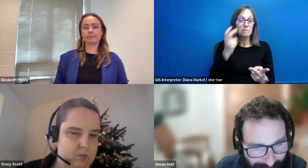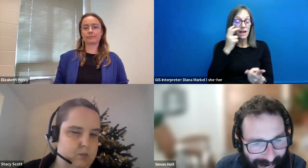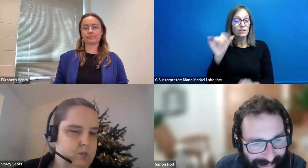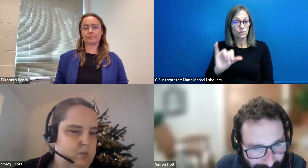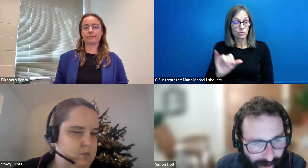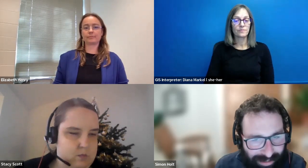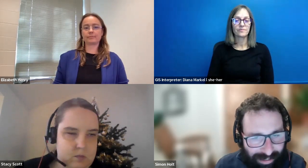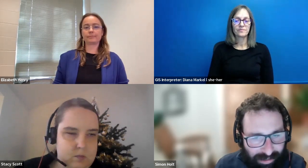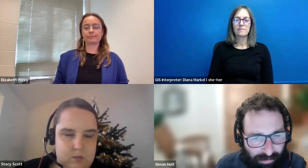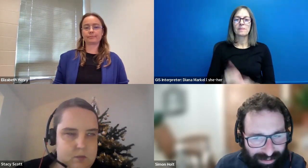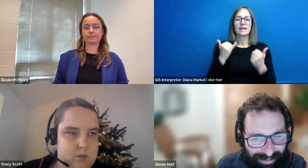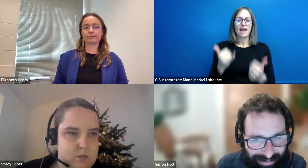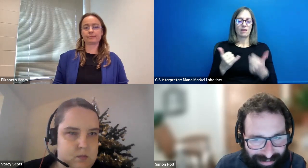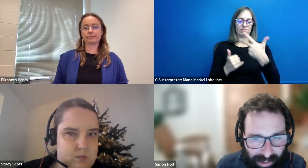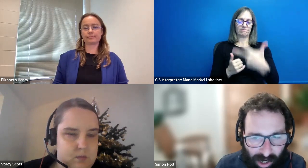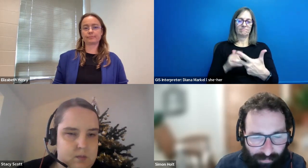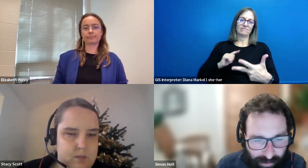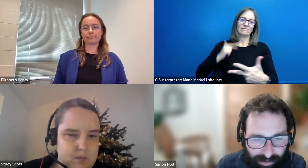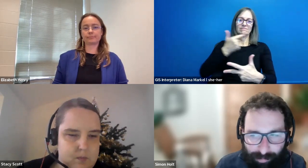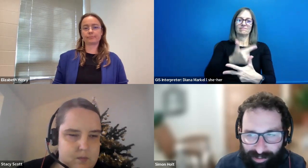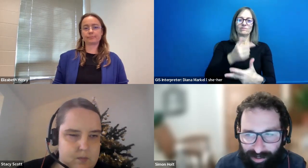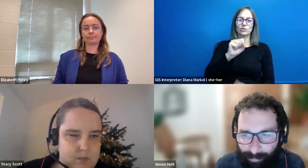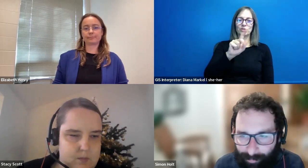Simon Holt: I'd now like to hand over to Stacy, our first speaker.